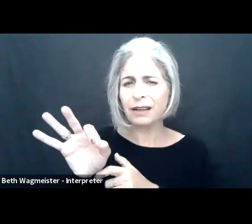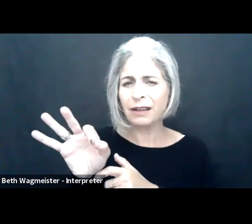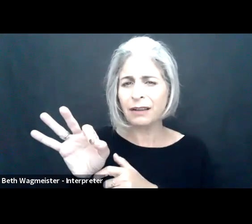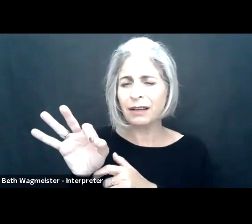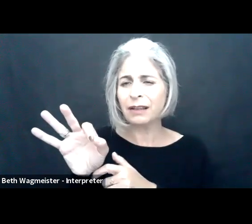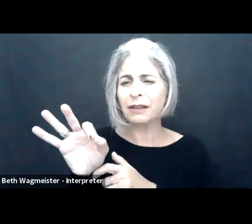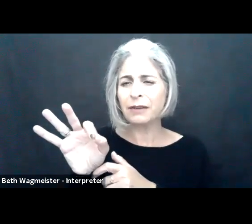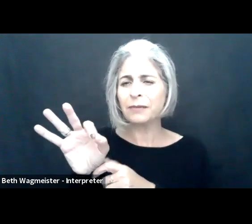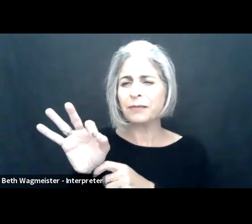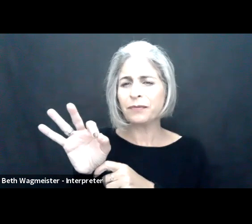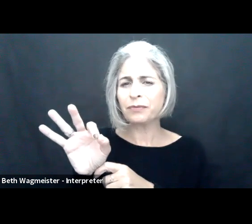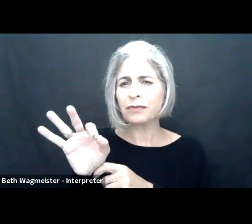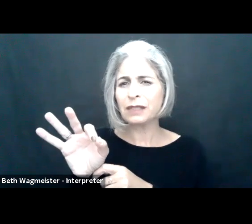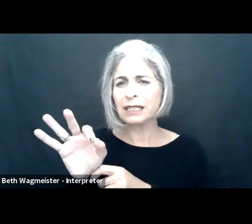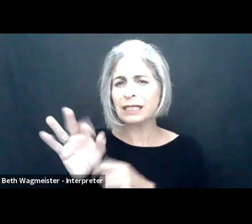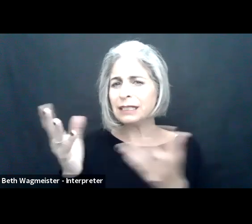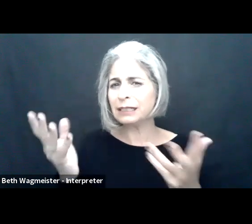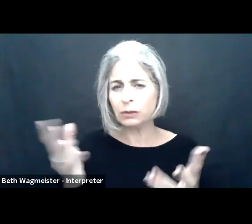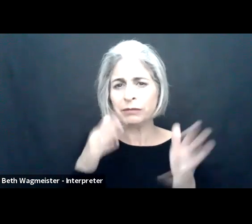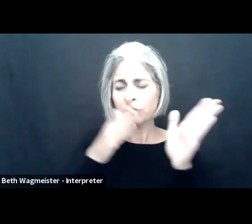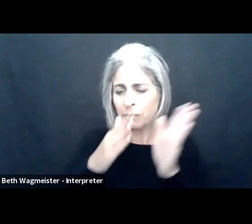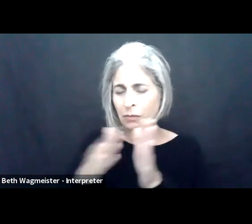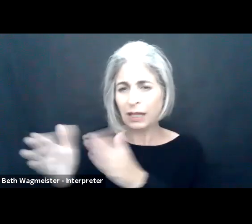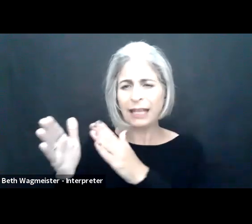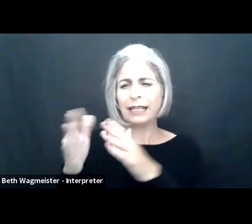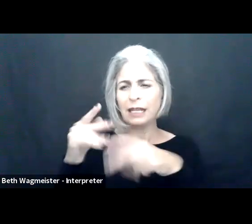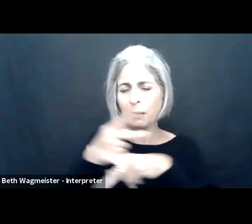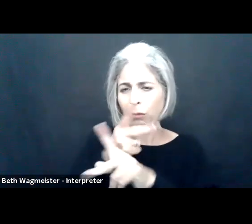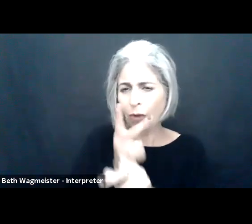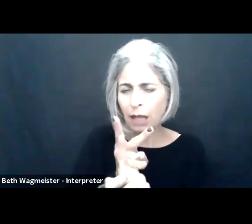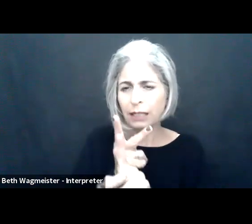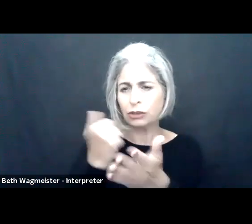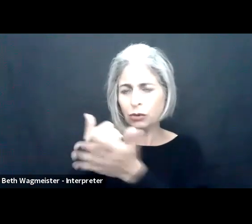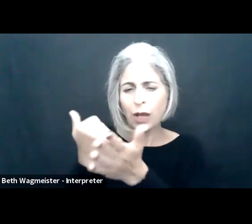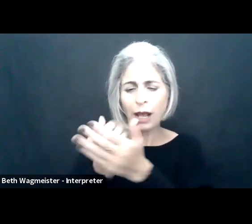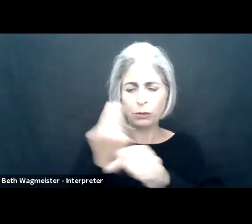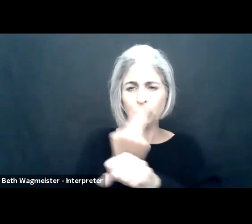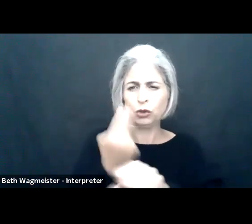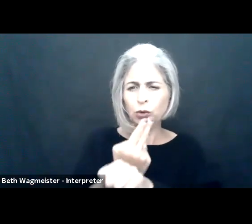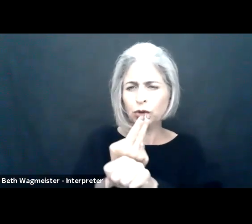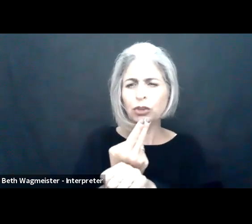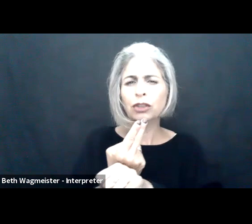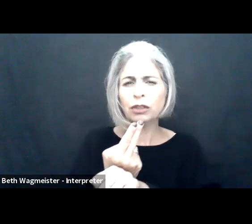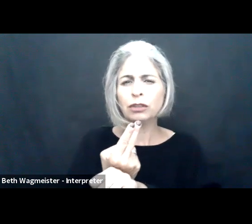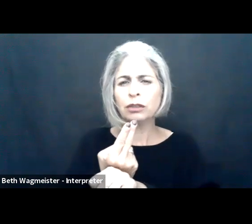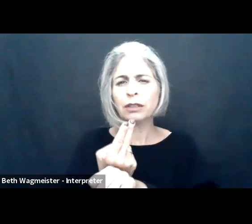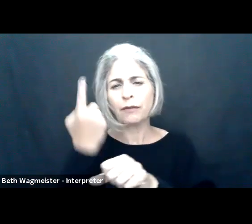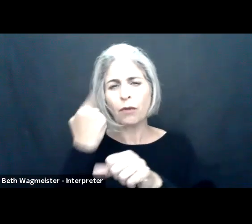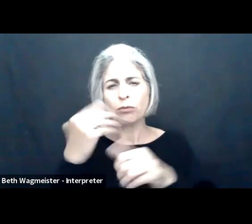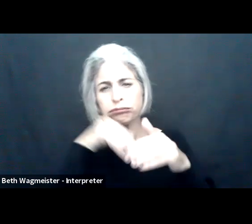the survey, we see that a lot of the